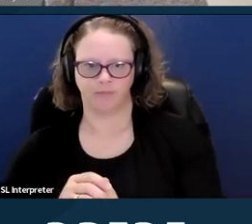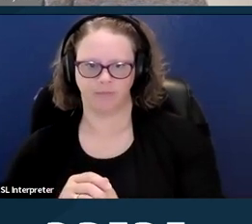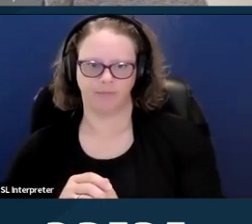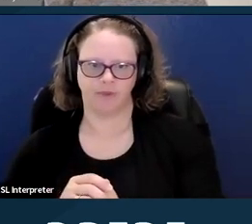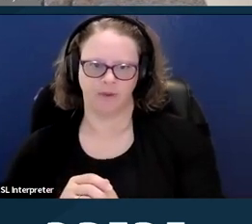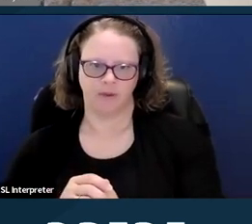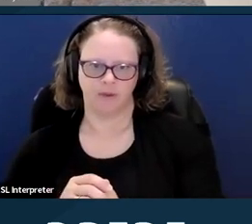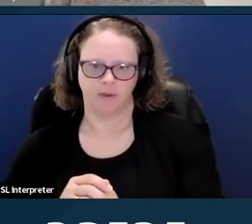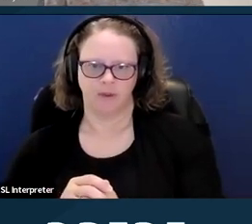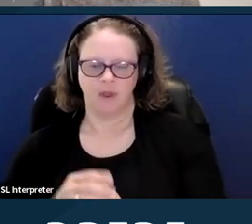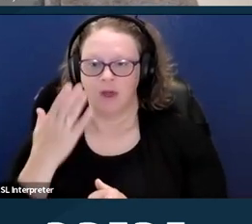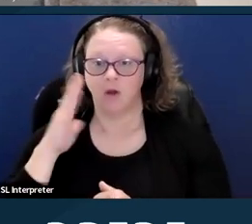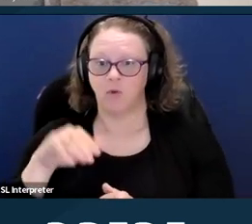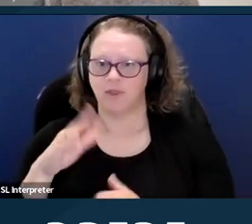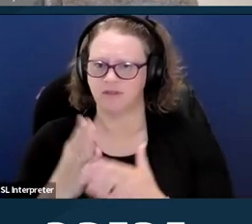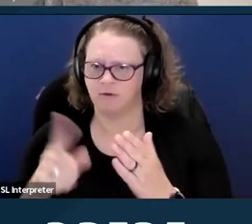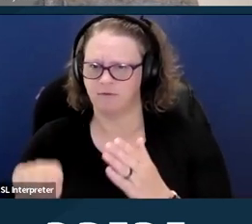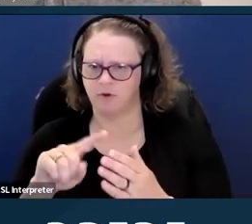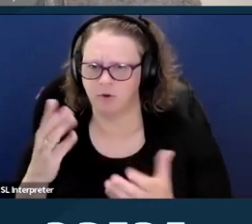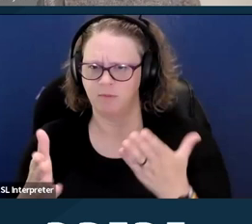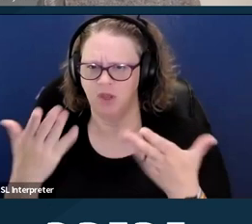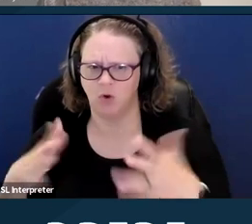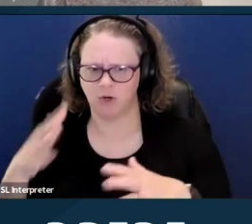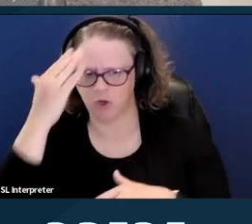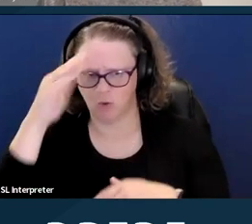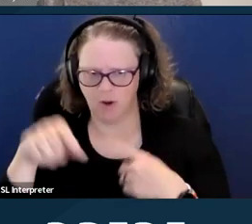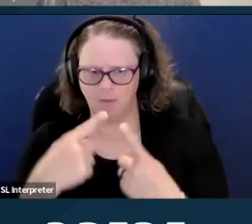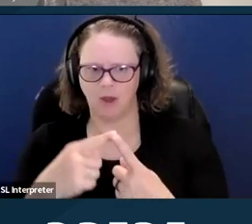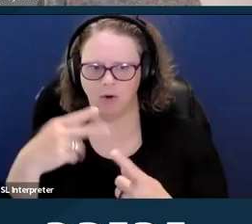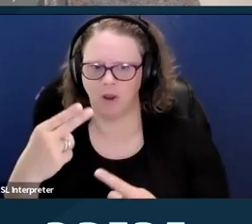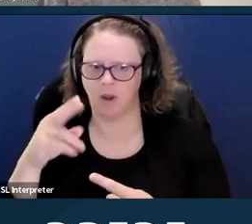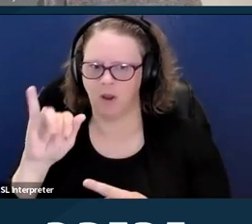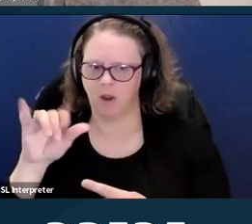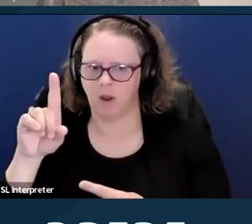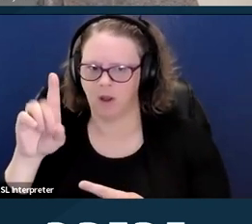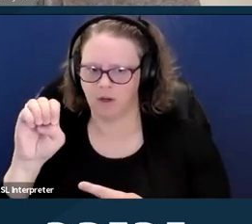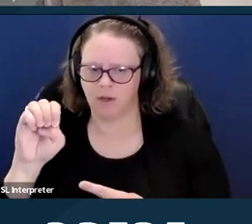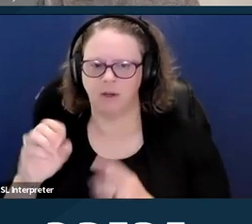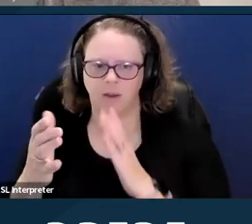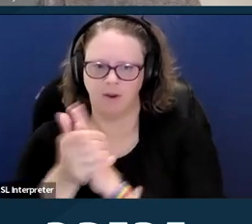And I know some of you may be familiar with the Hyde Amendment, but the Hyde Amendment also prohibits the use